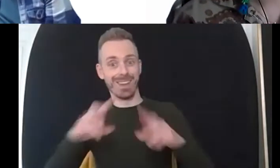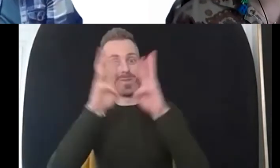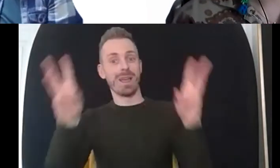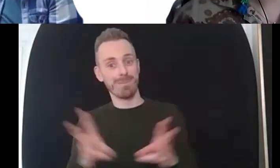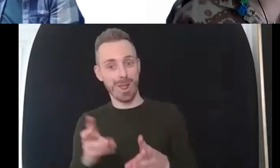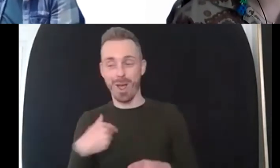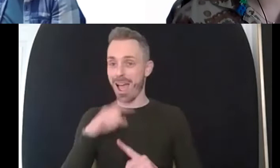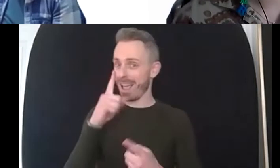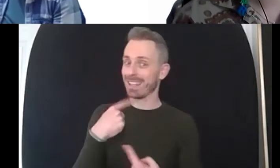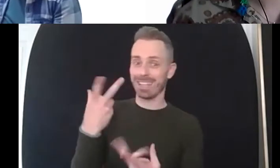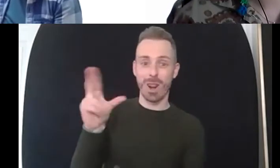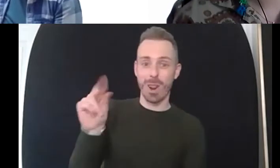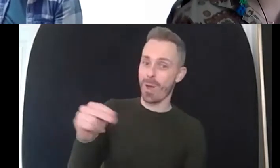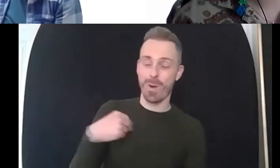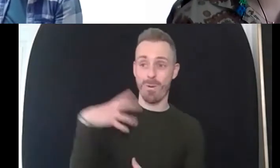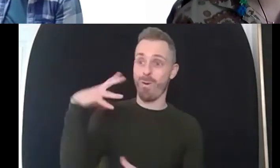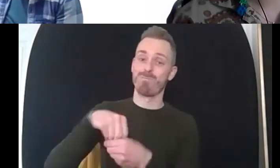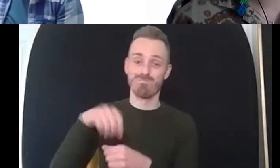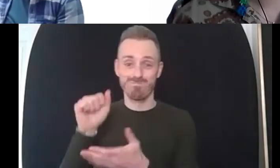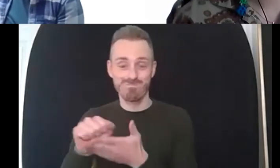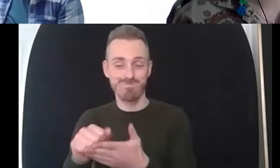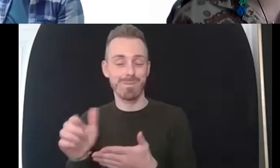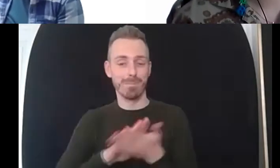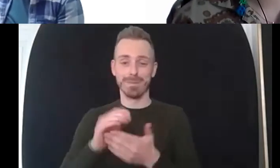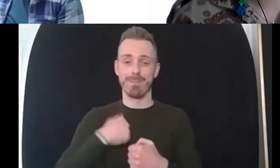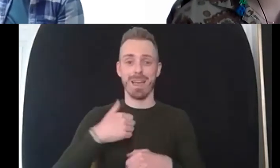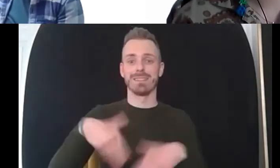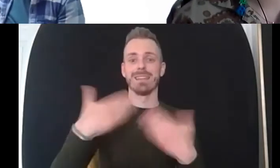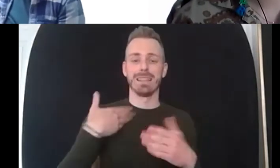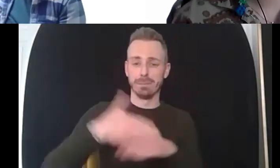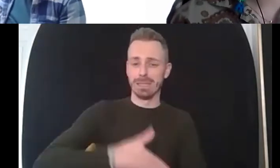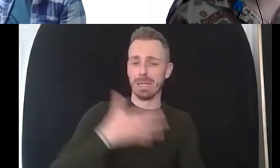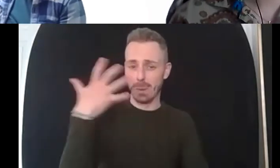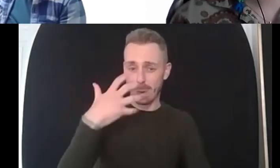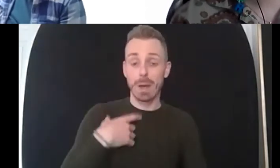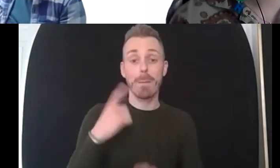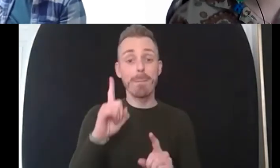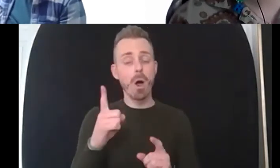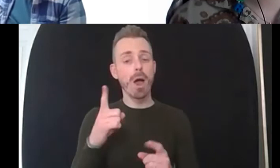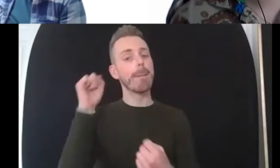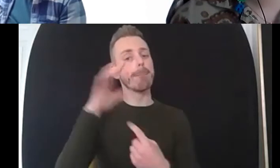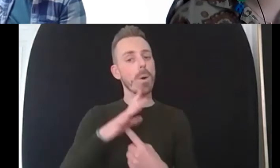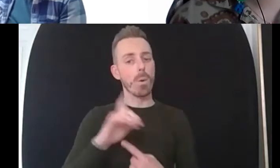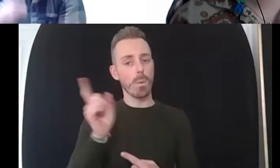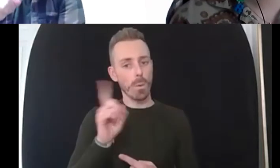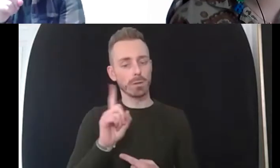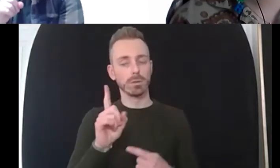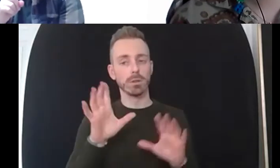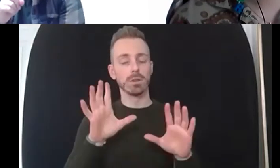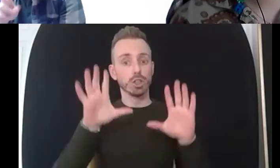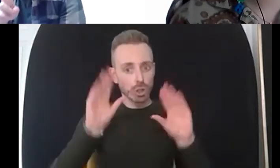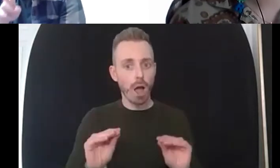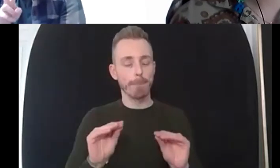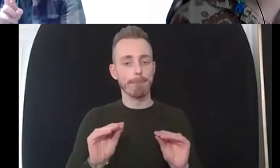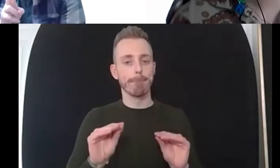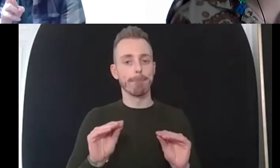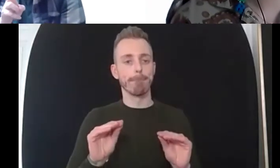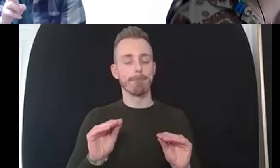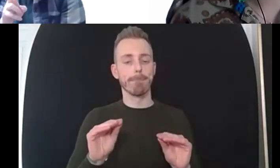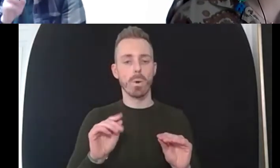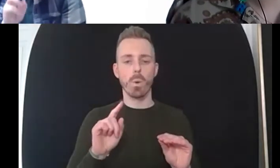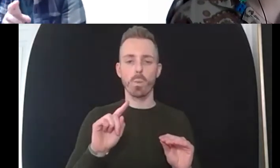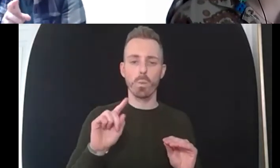and um so i think it's important to stop at least once or twice in the day and ground